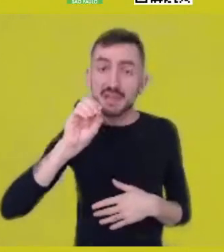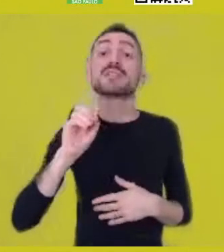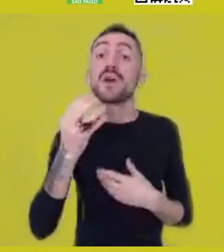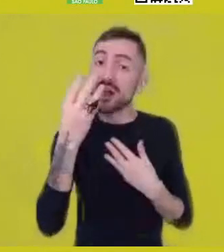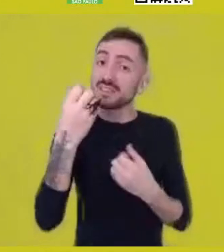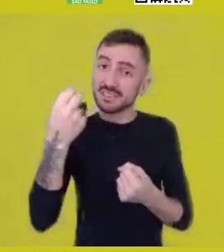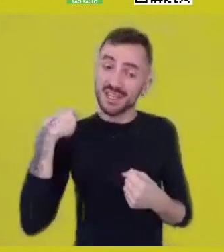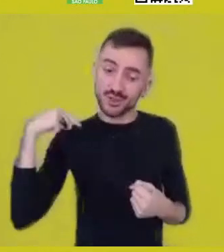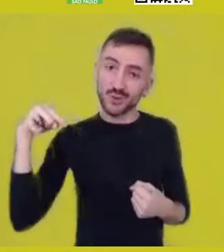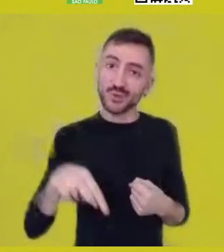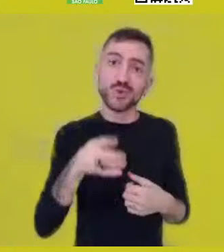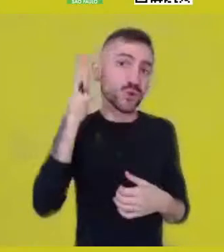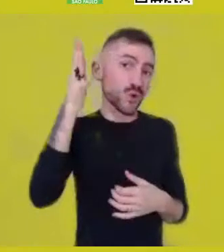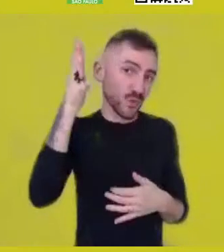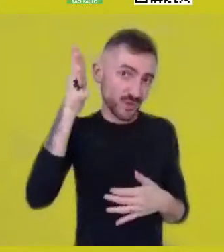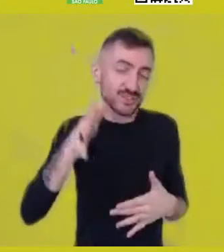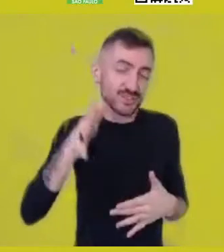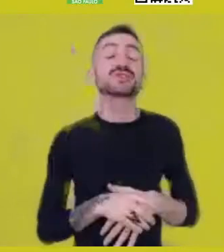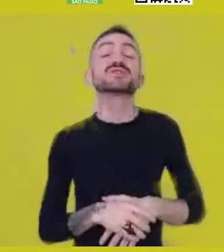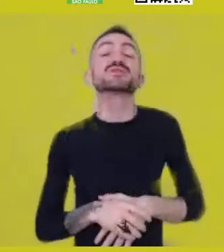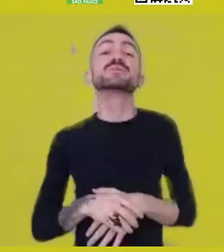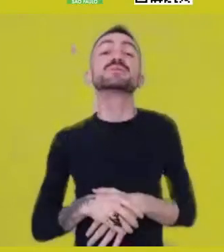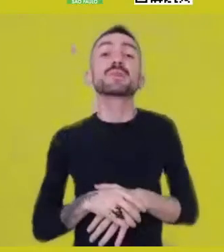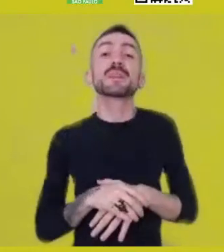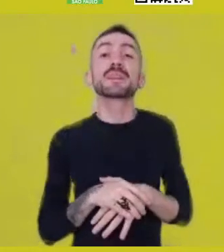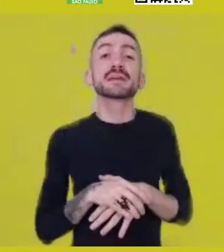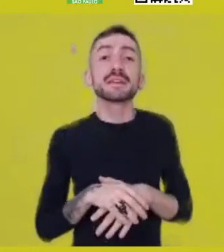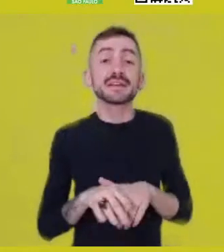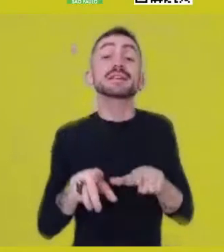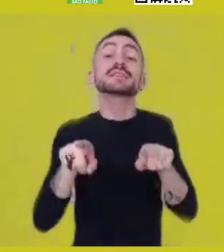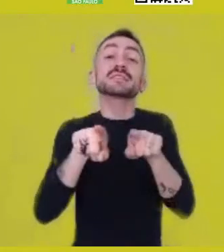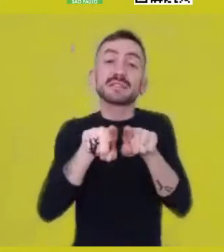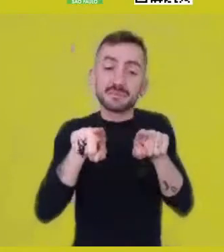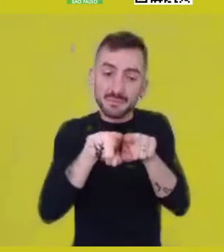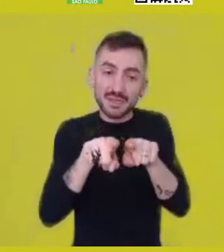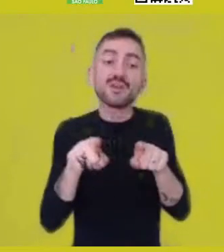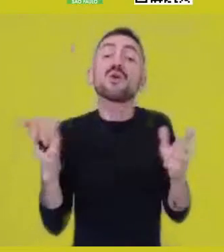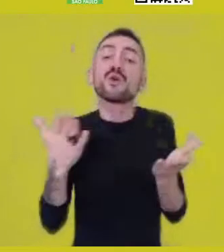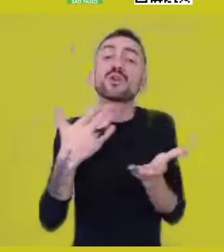Today we open a new field of thought,